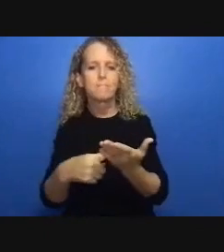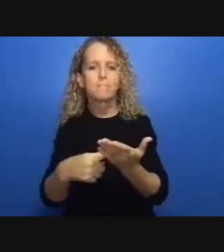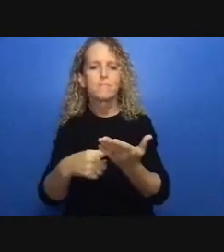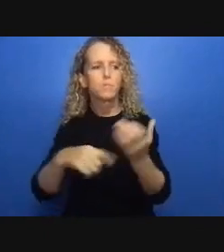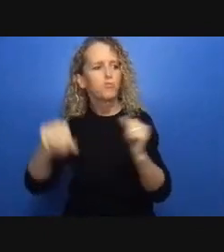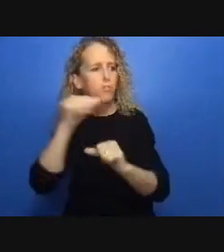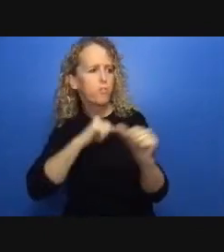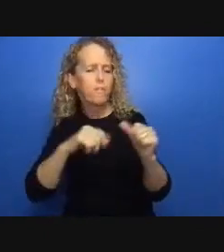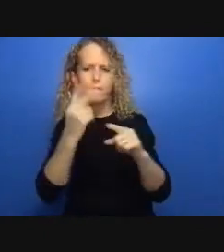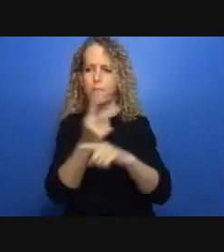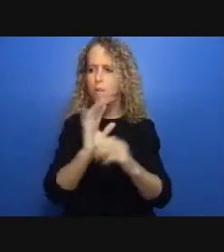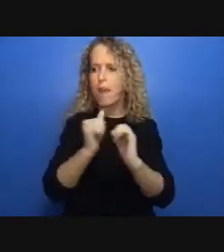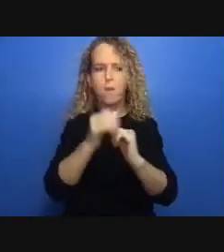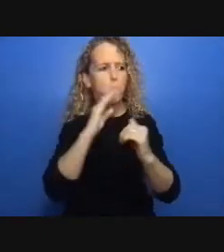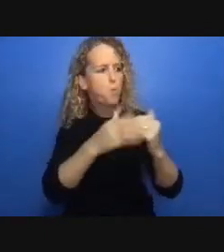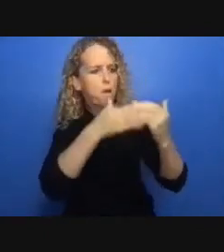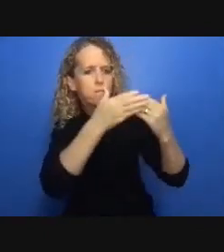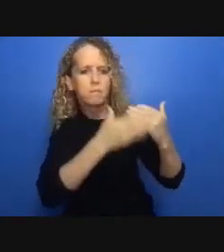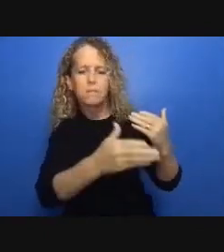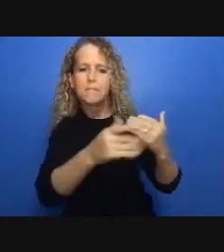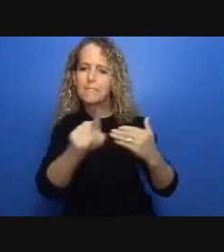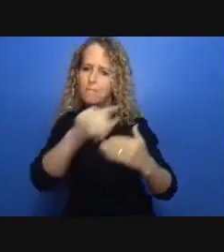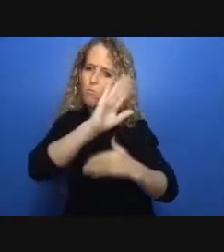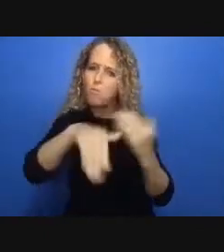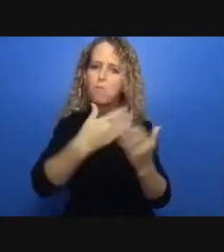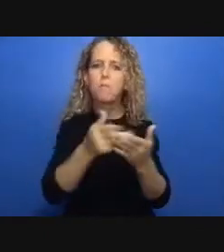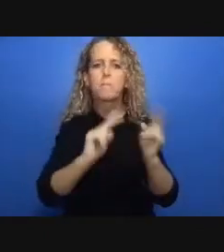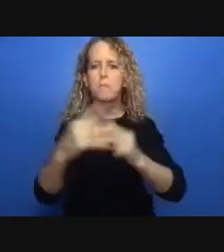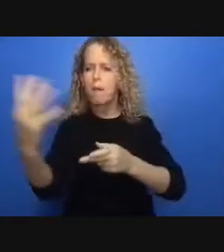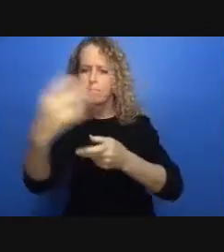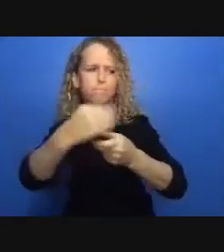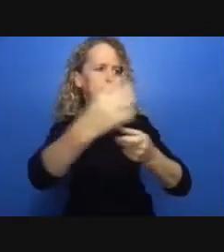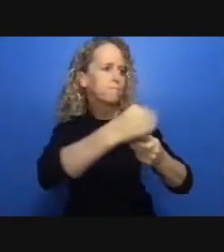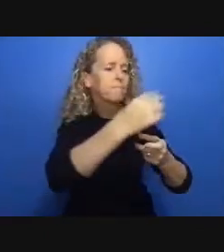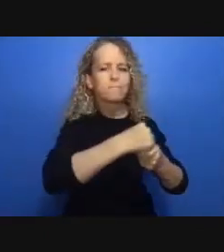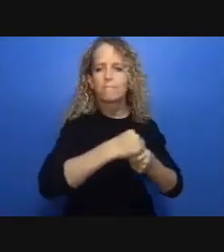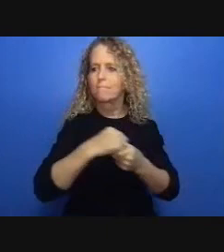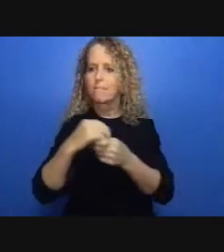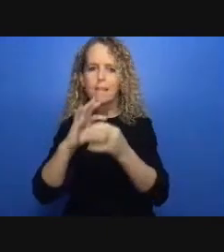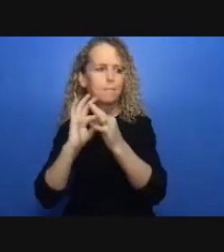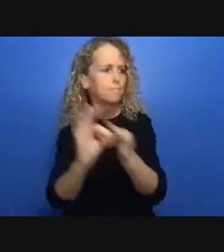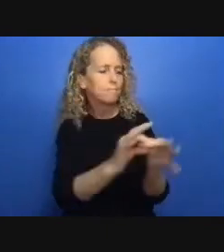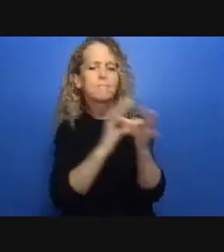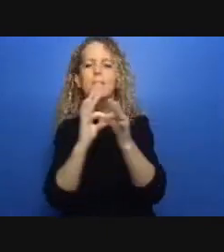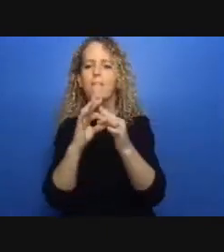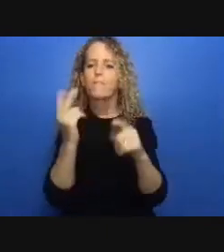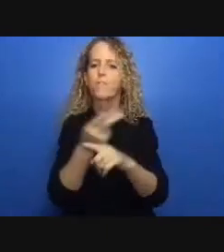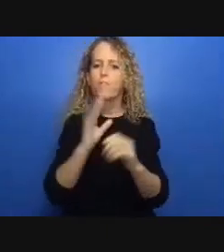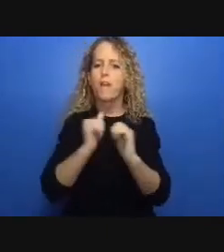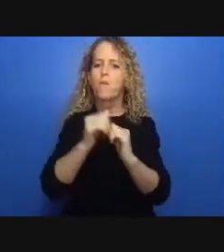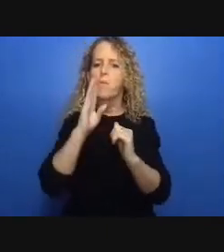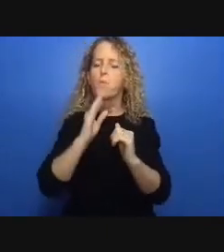across the board in all of these areas was the fact that while the Nova Scotia has shut down